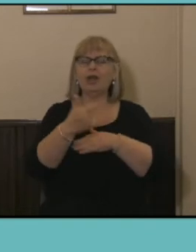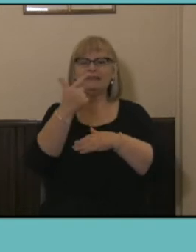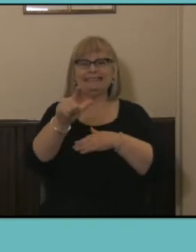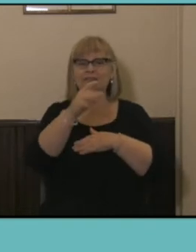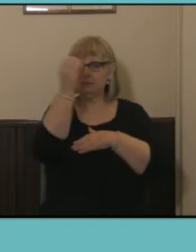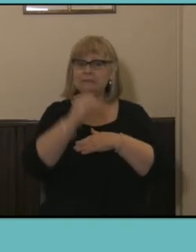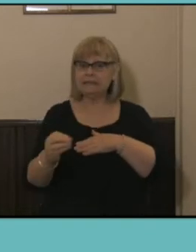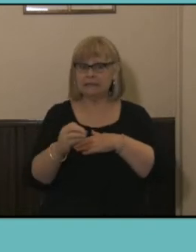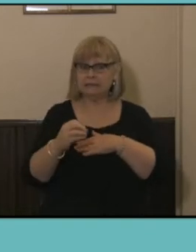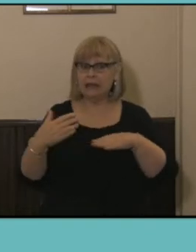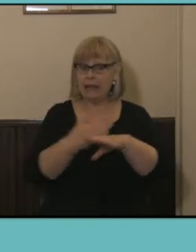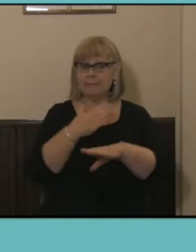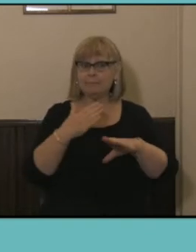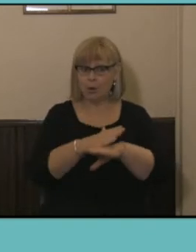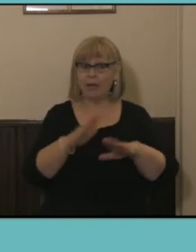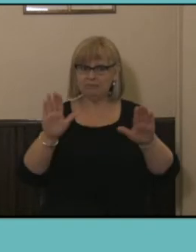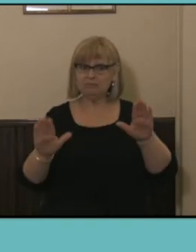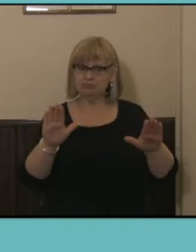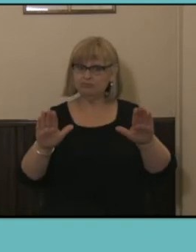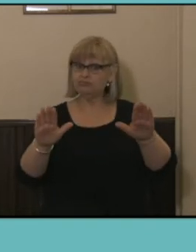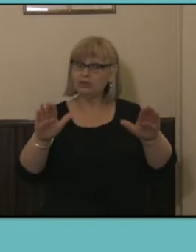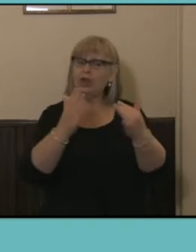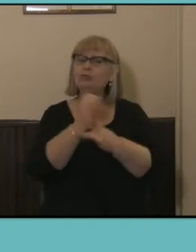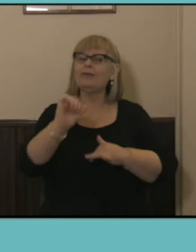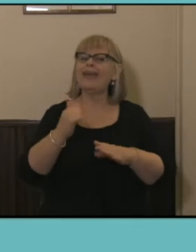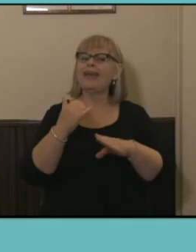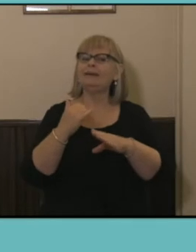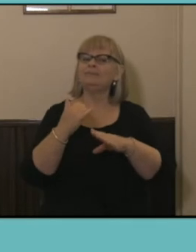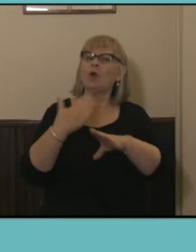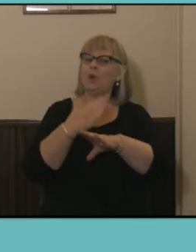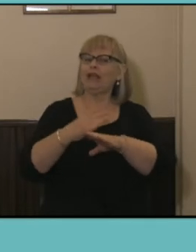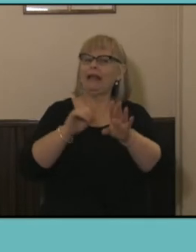for most of those peak working years. So while the story hasn't changed that much